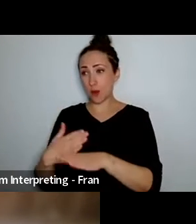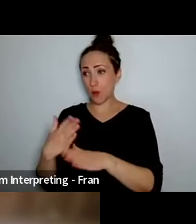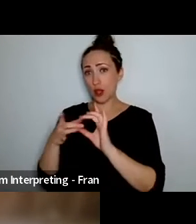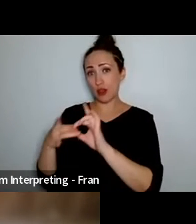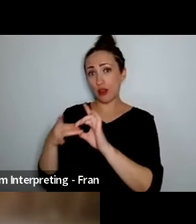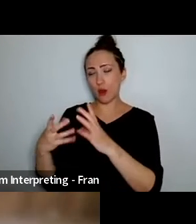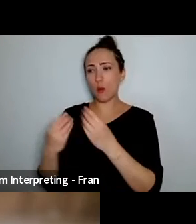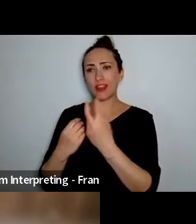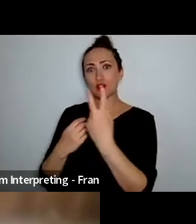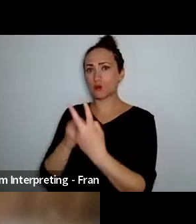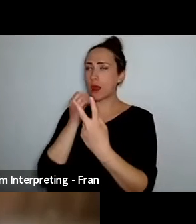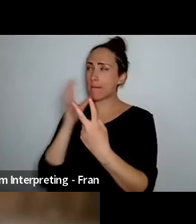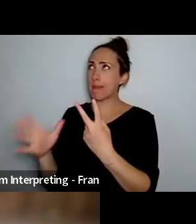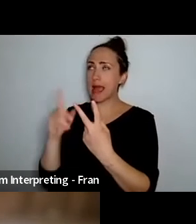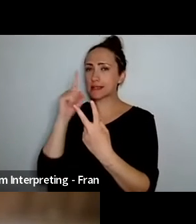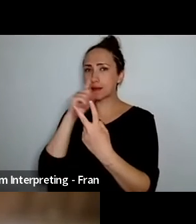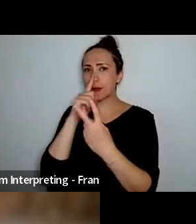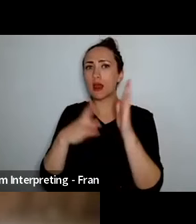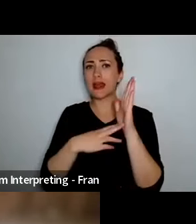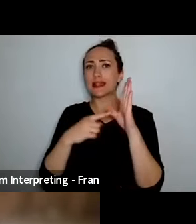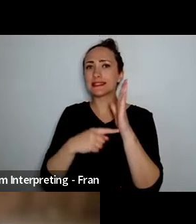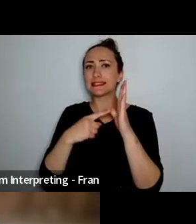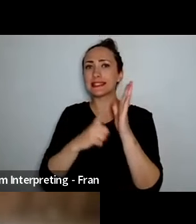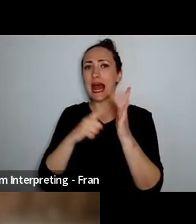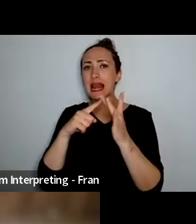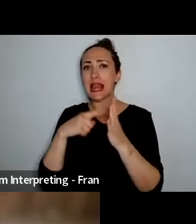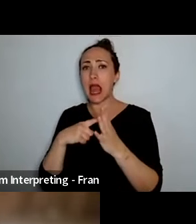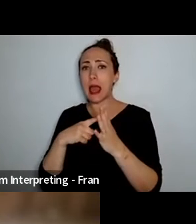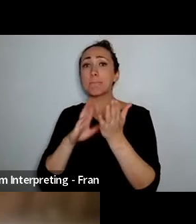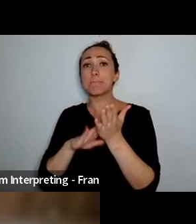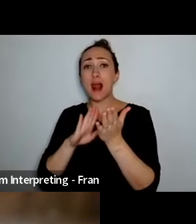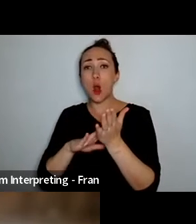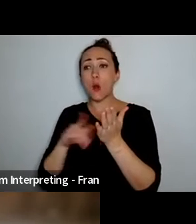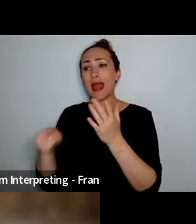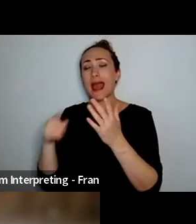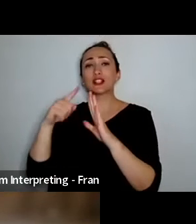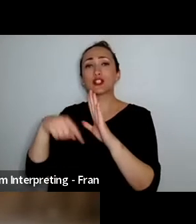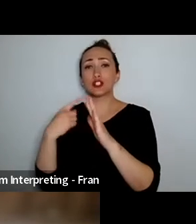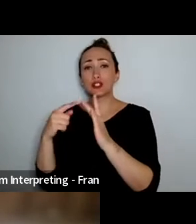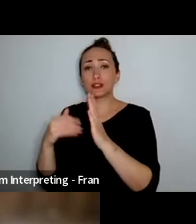amazing artists uh Natalia Mallow and Gisele Kalazans on a new work that we made it was